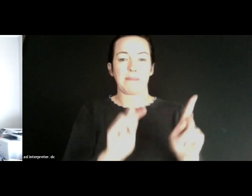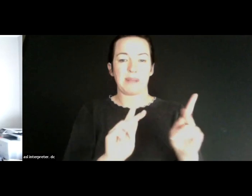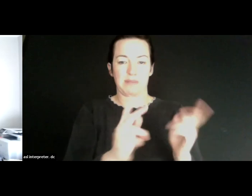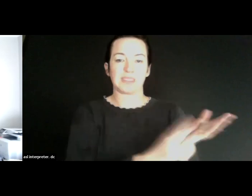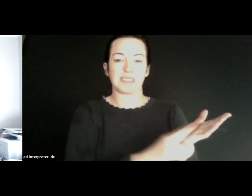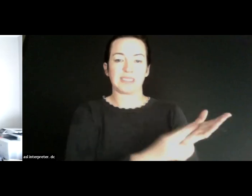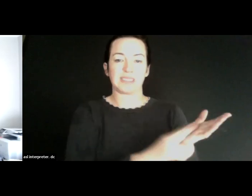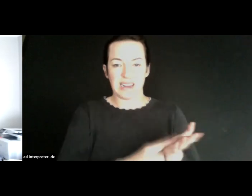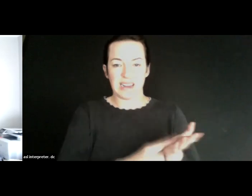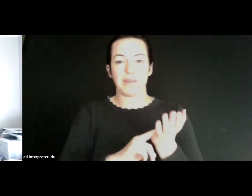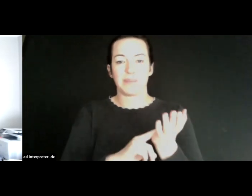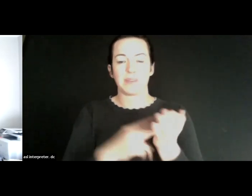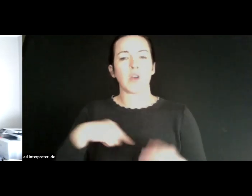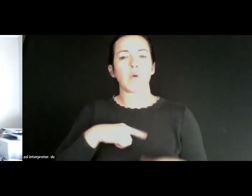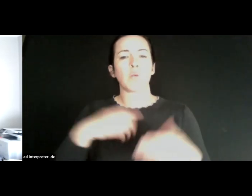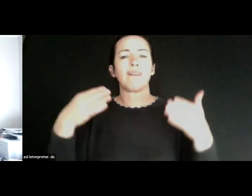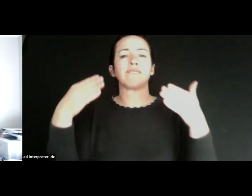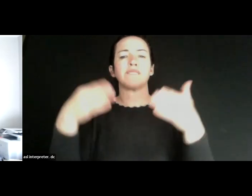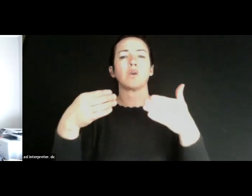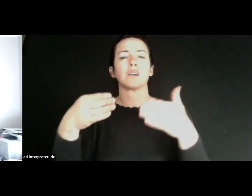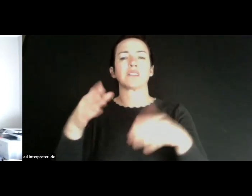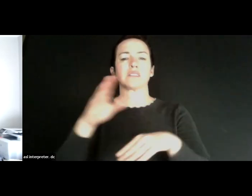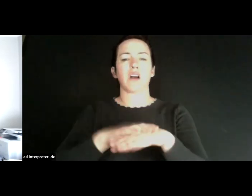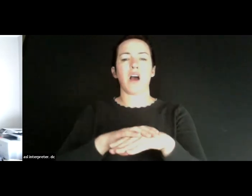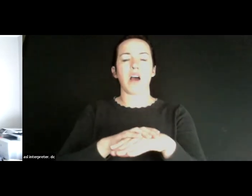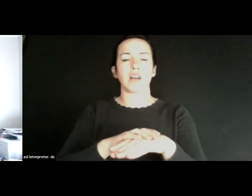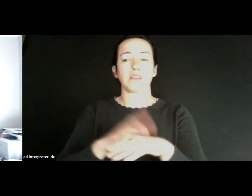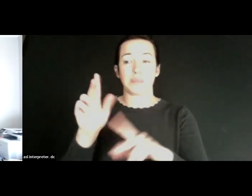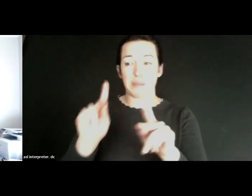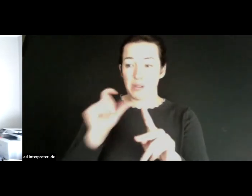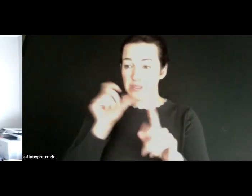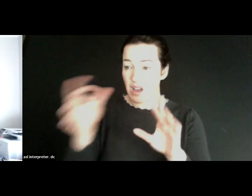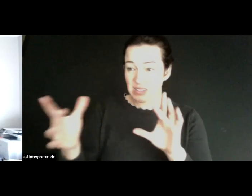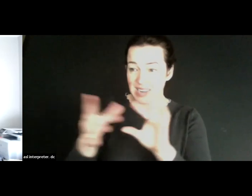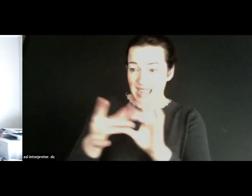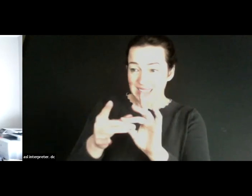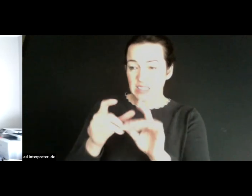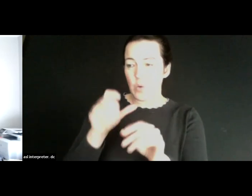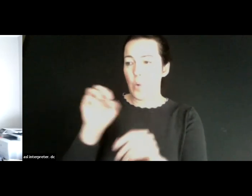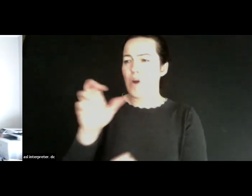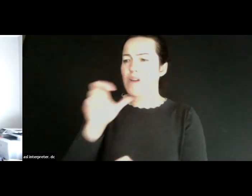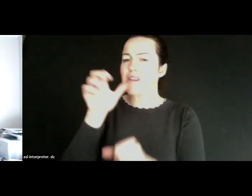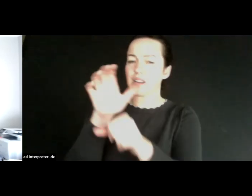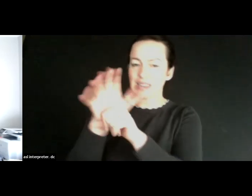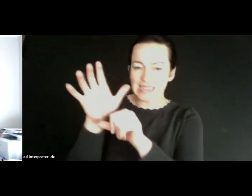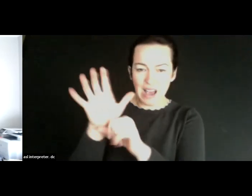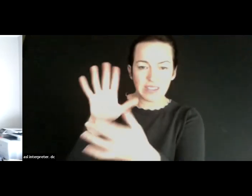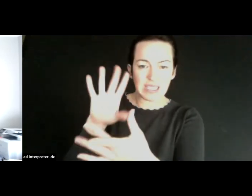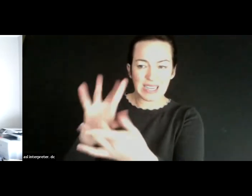are especially focused on unconnected and under connected communities and our work goes beyond